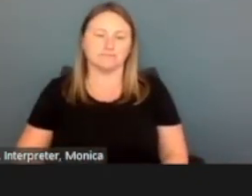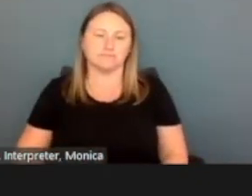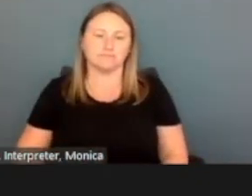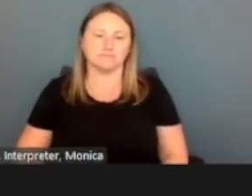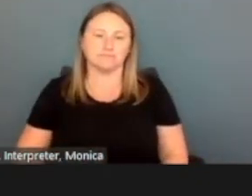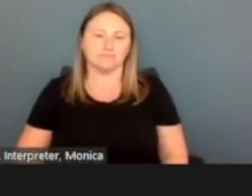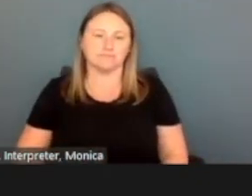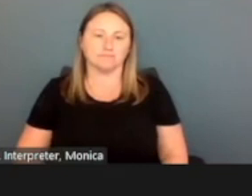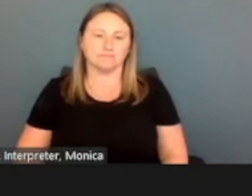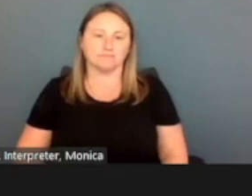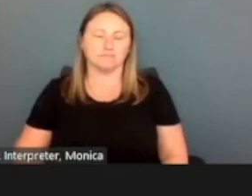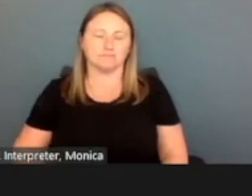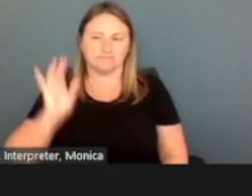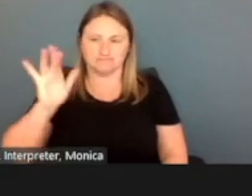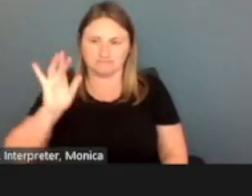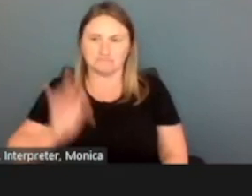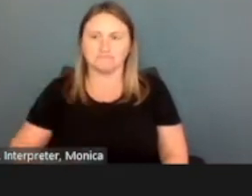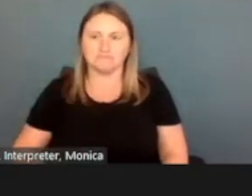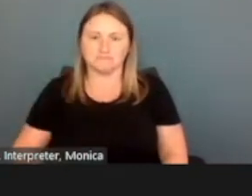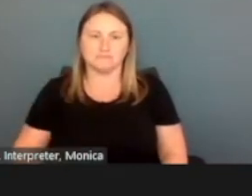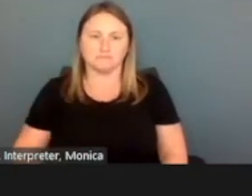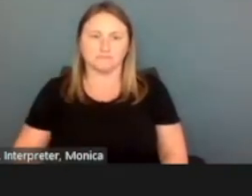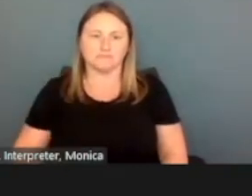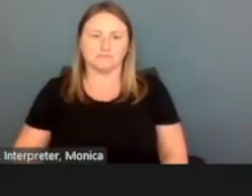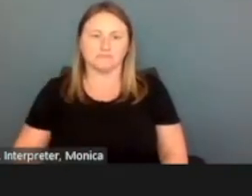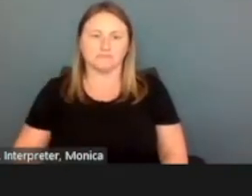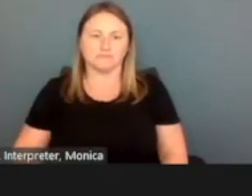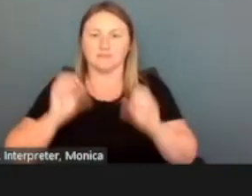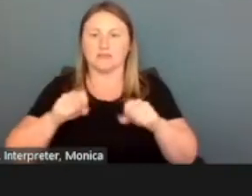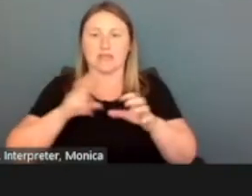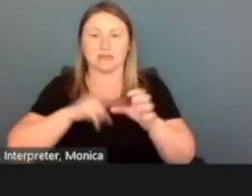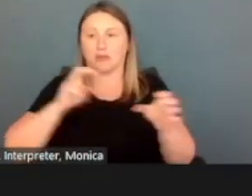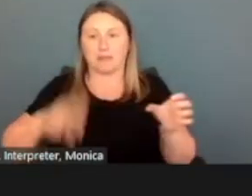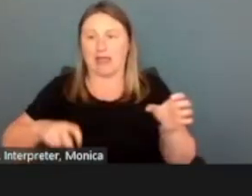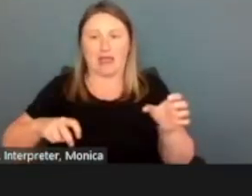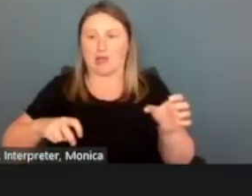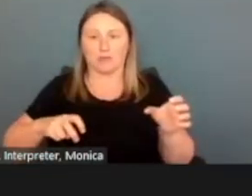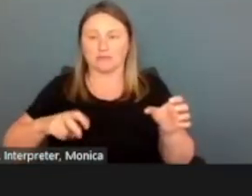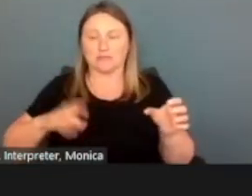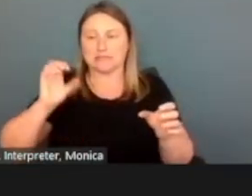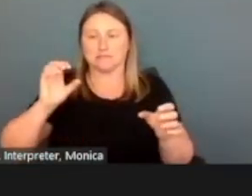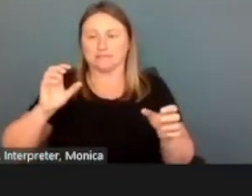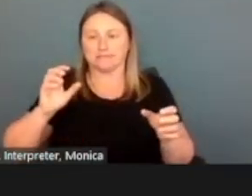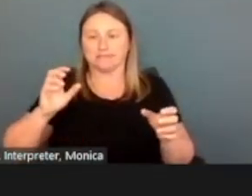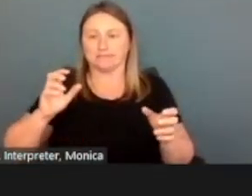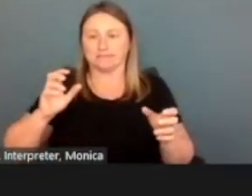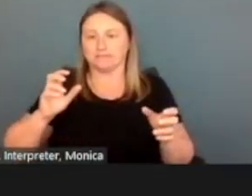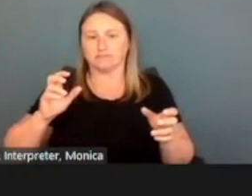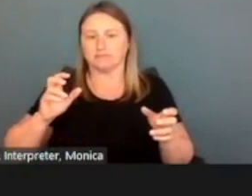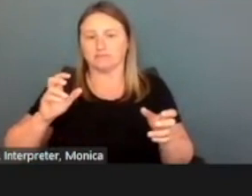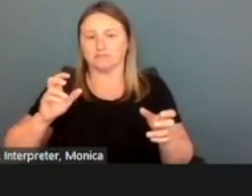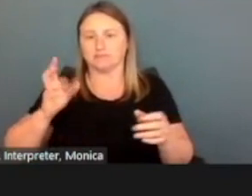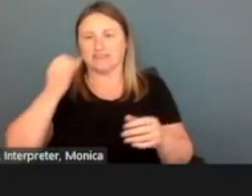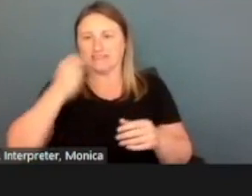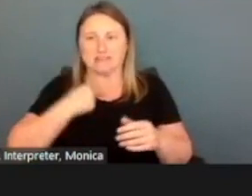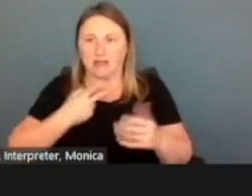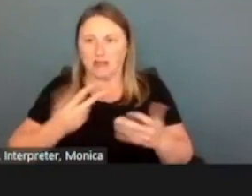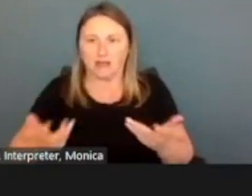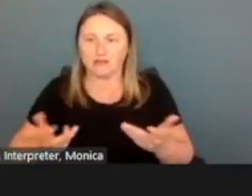And select that. At any point they can jump out and skip if they get caught on this, if they hit skip,